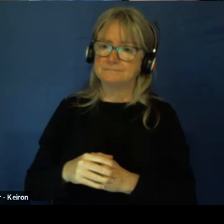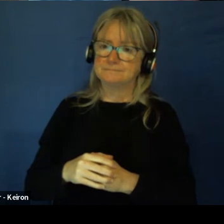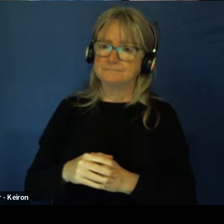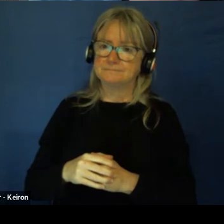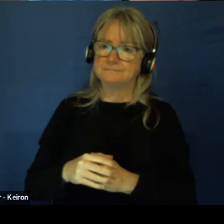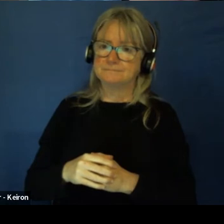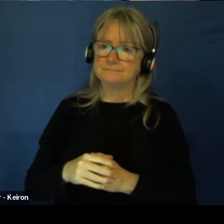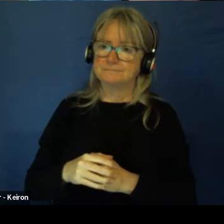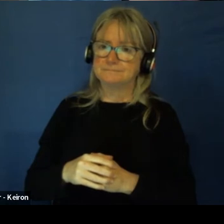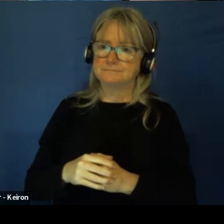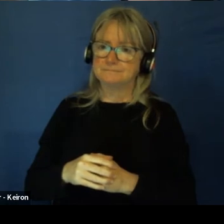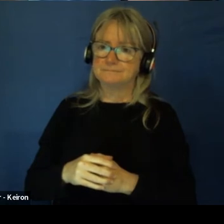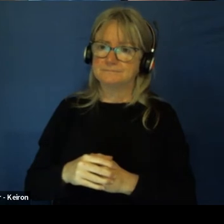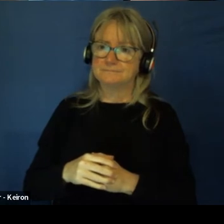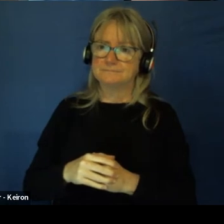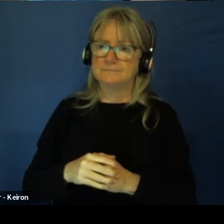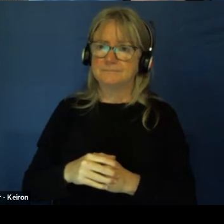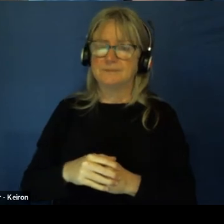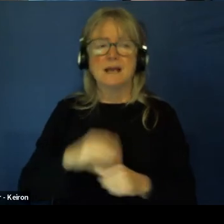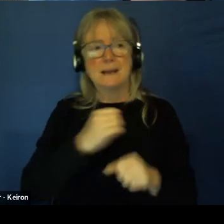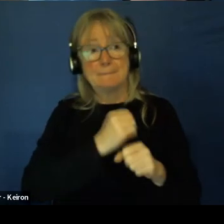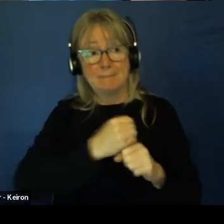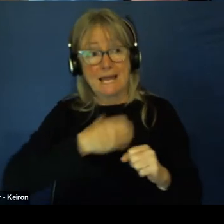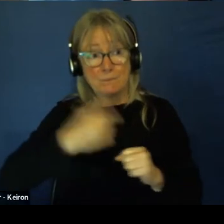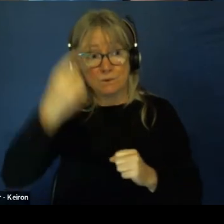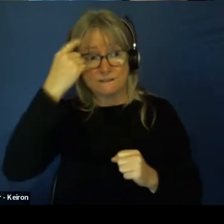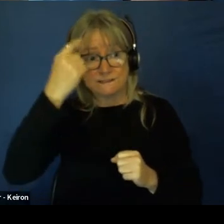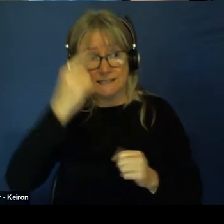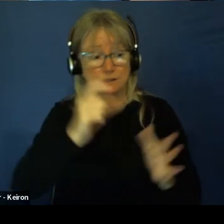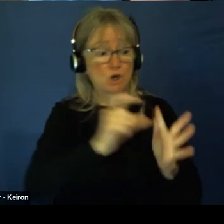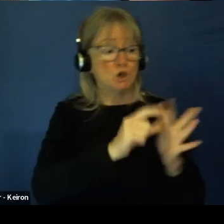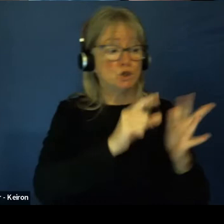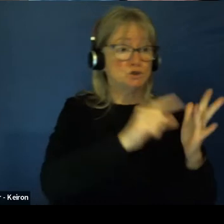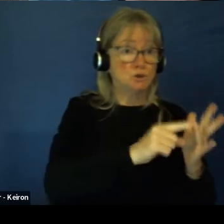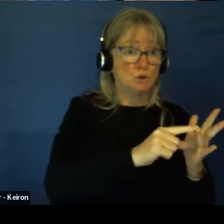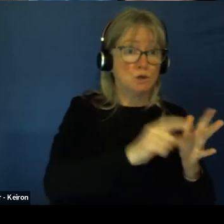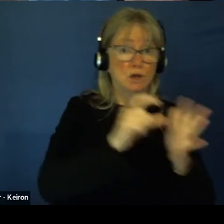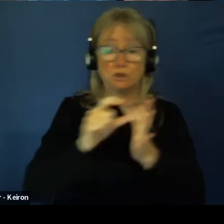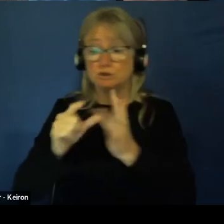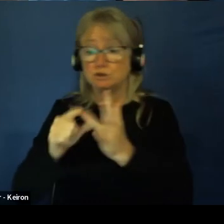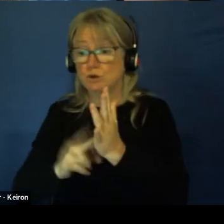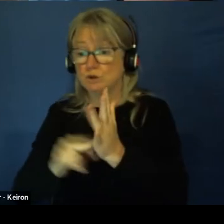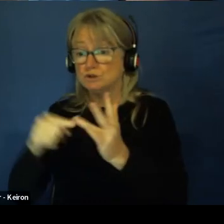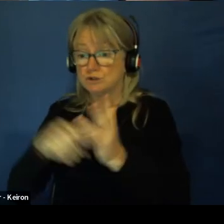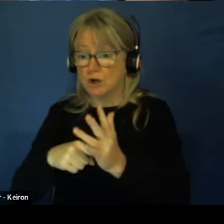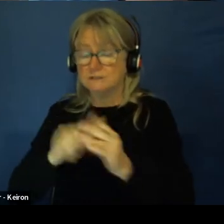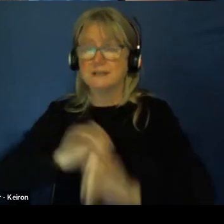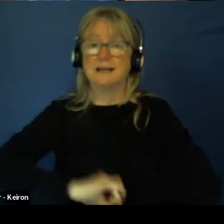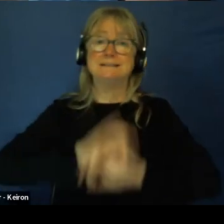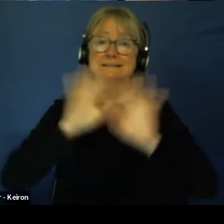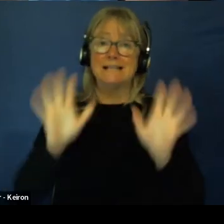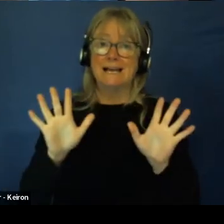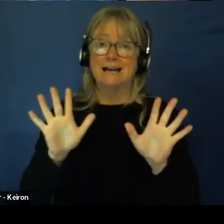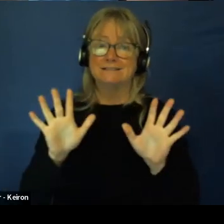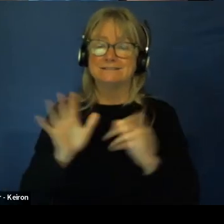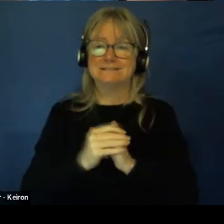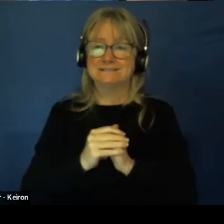That kind of makes some sense yeah yes, yes, the do's and the don'ts. That's really clear.